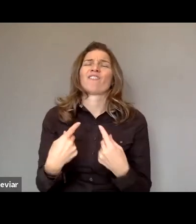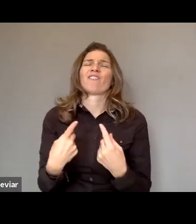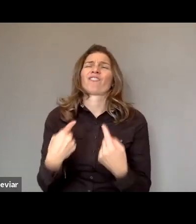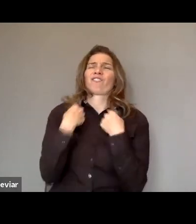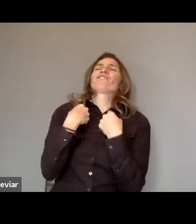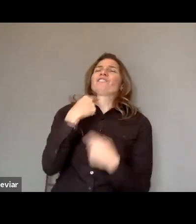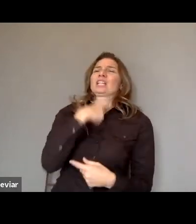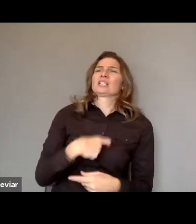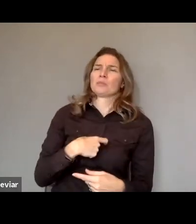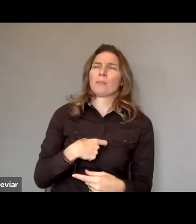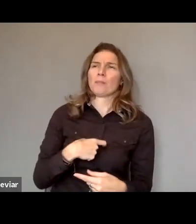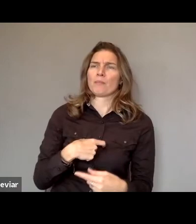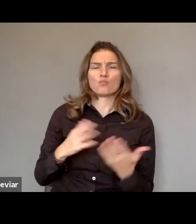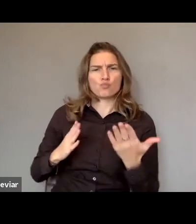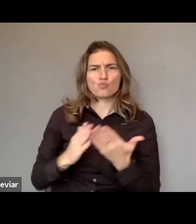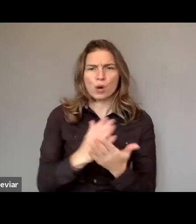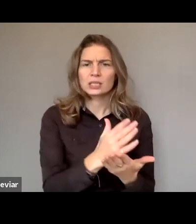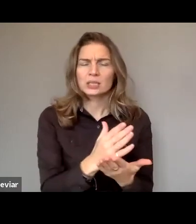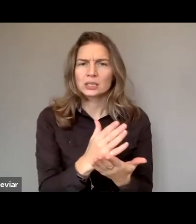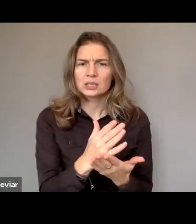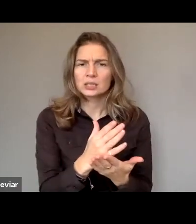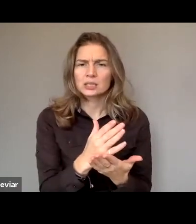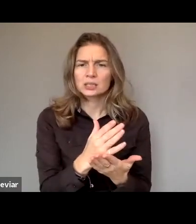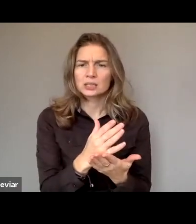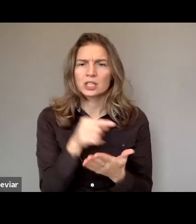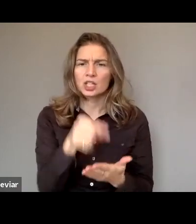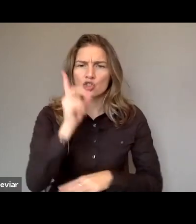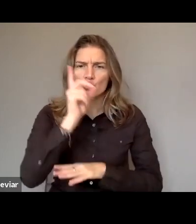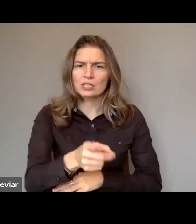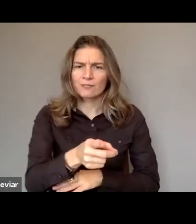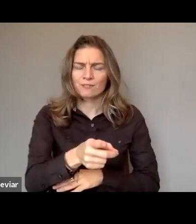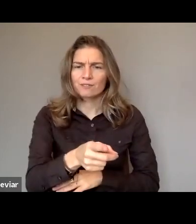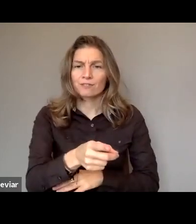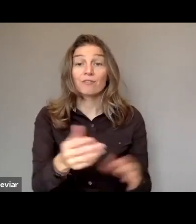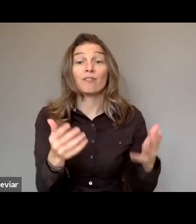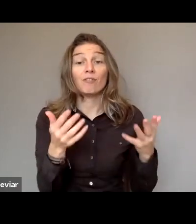It's also wants to make sure that all Member States in the EU provide